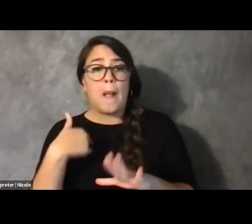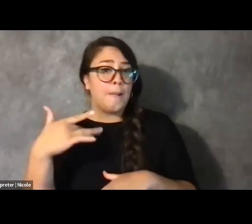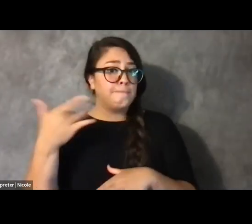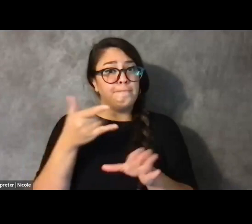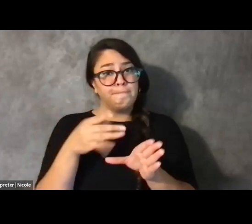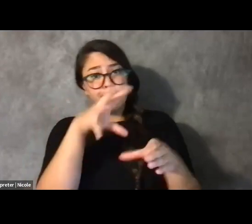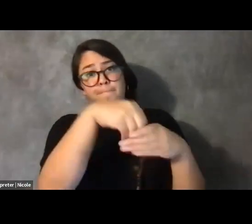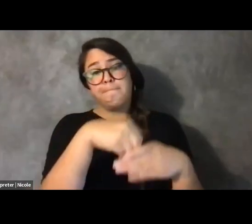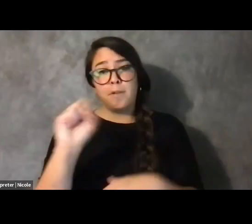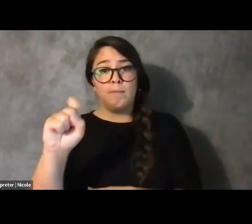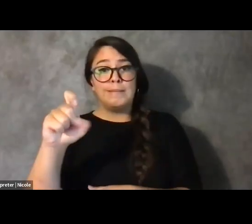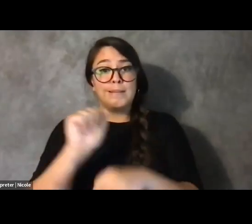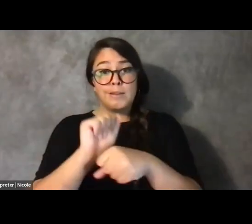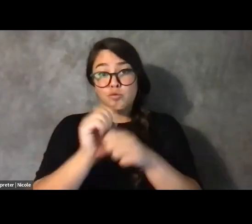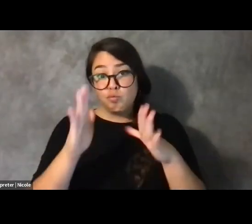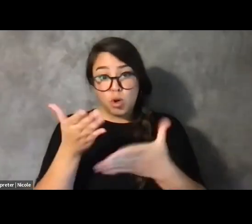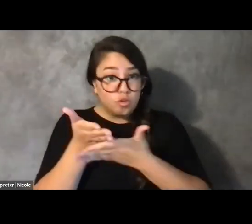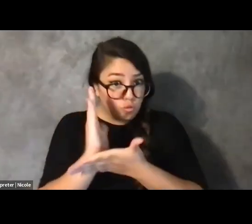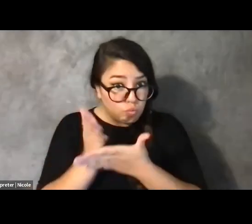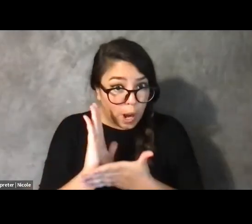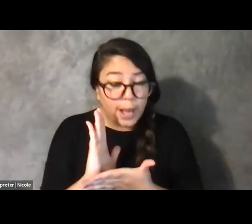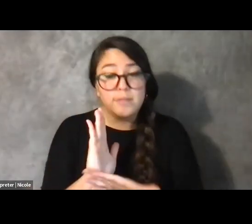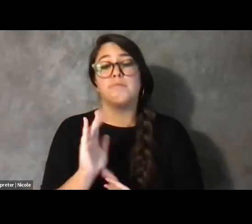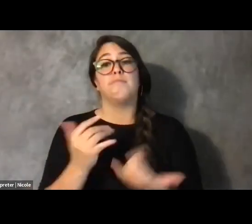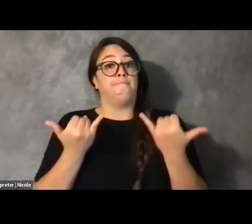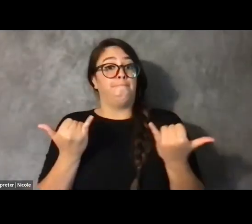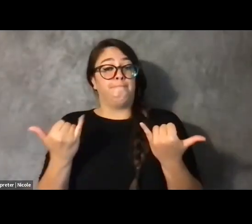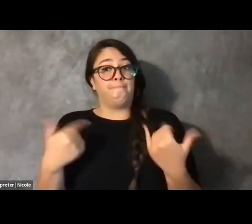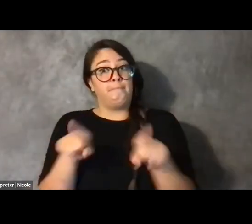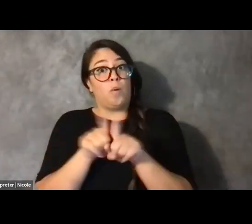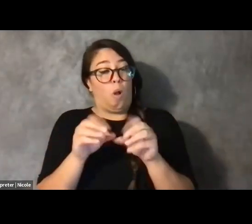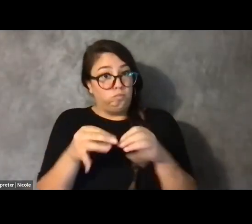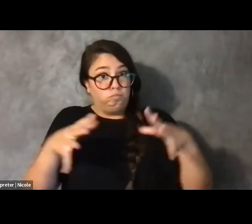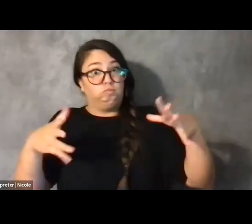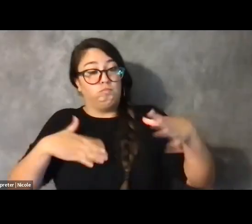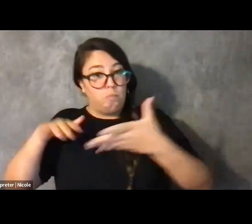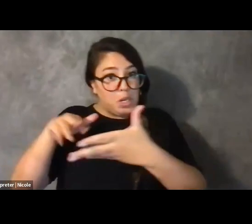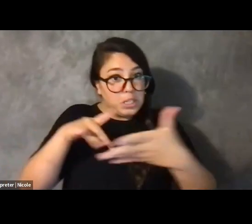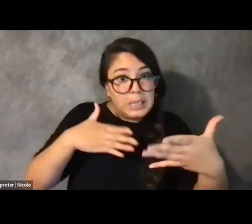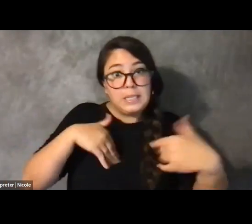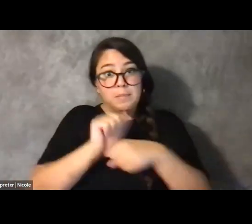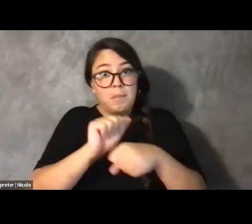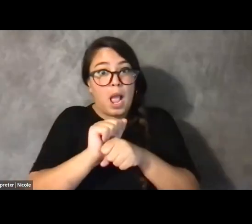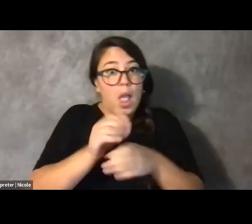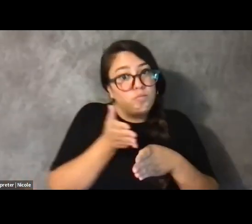I am also expanding my like studies, my work into disability justice,